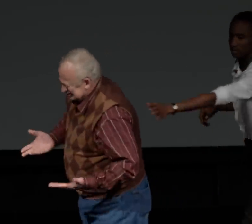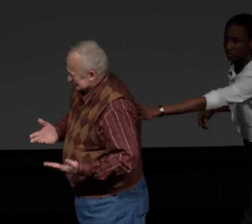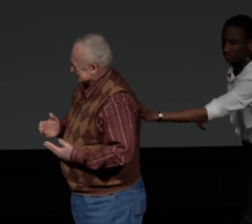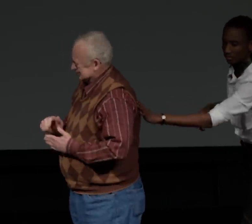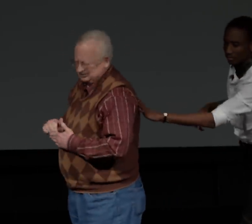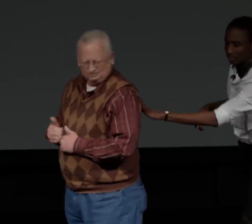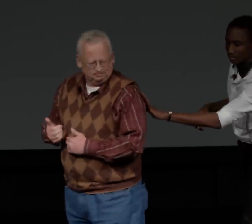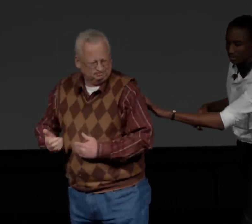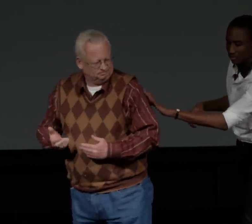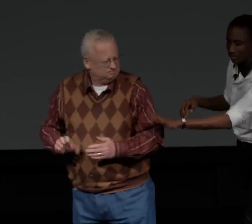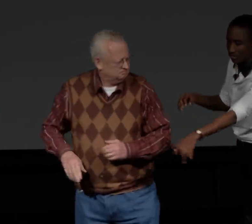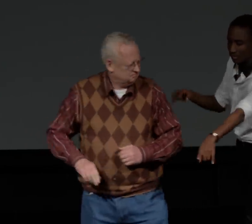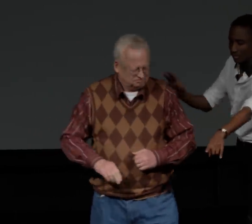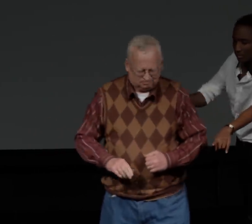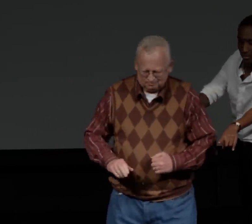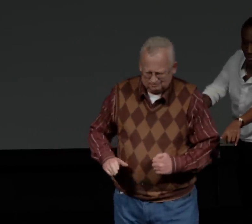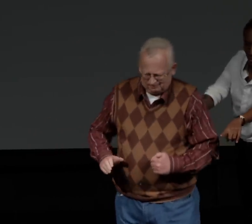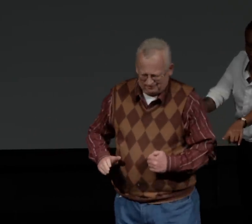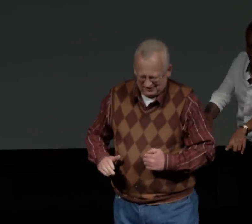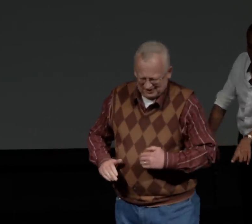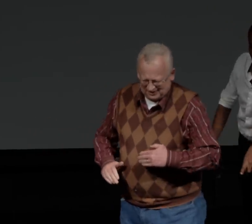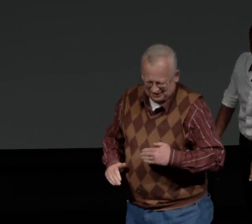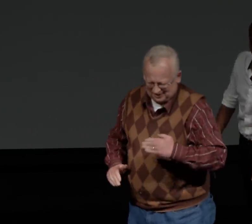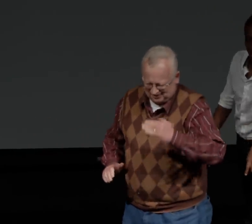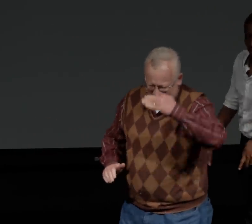And just one moment. We're trying to get clarification on the message.